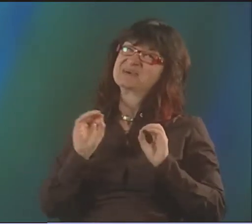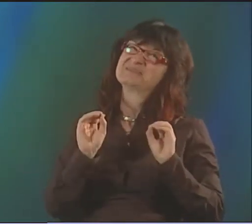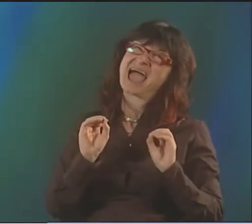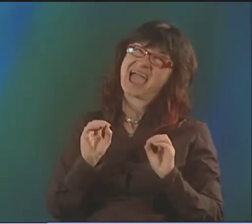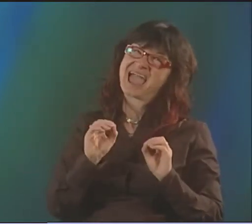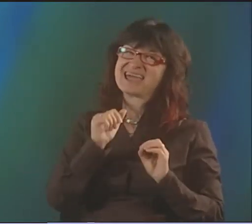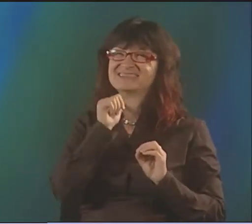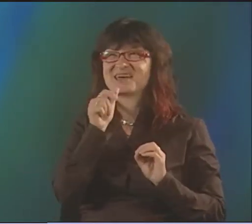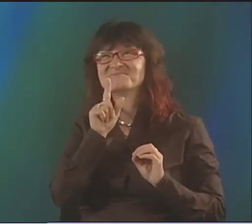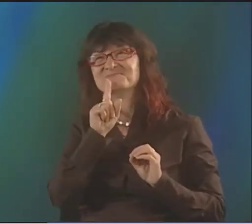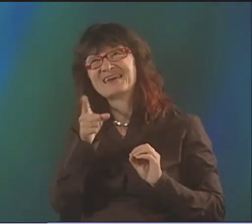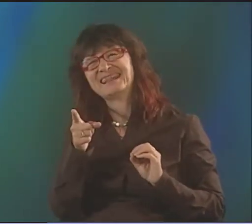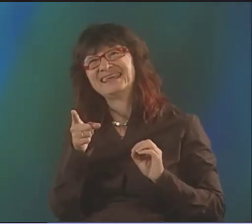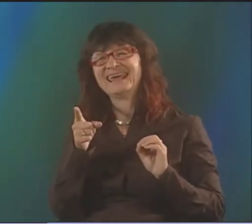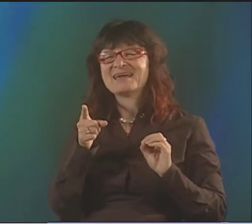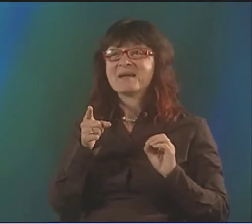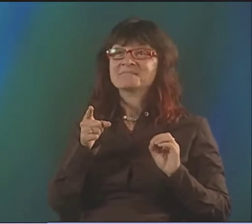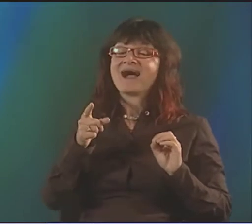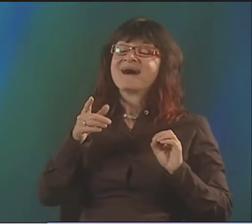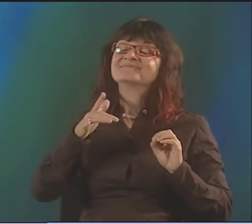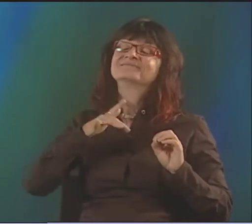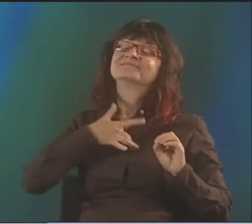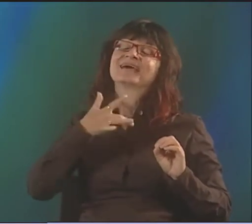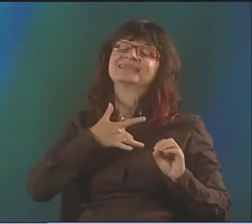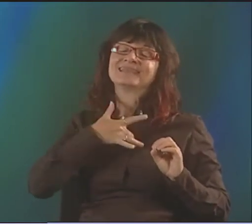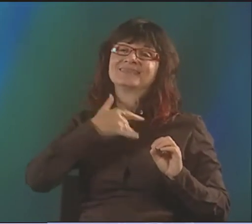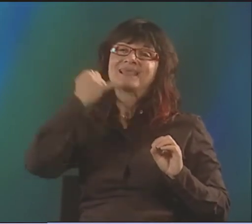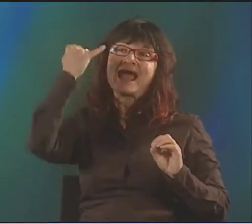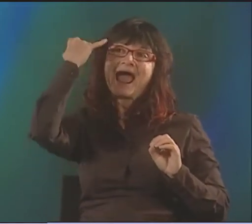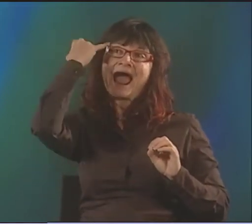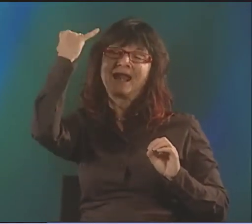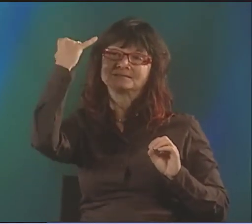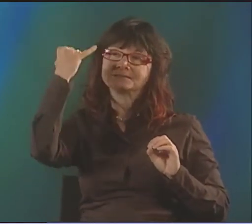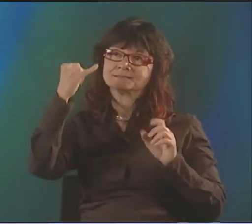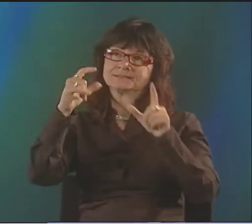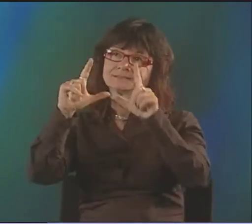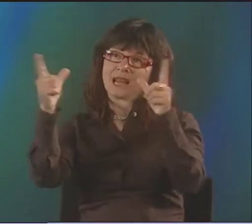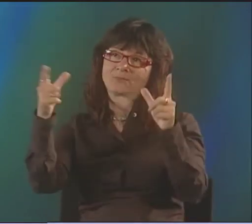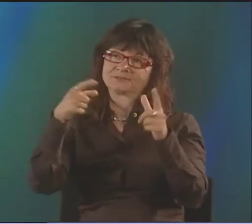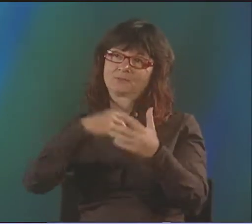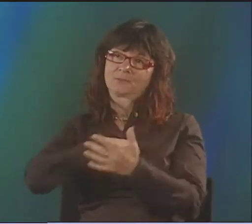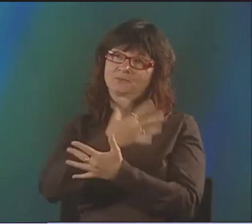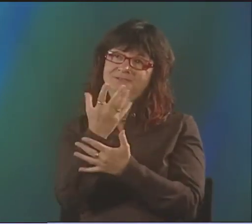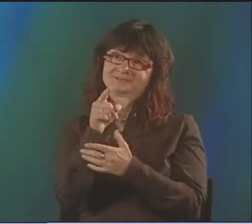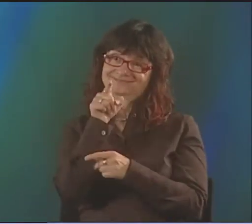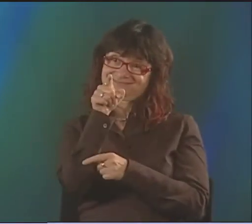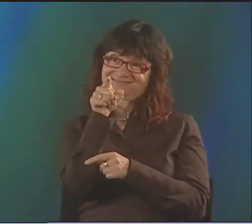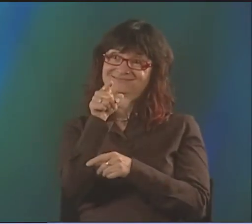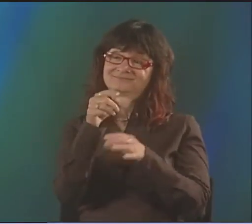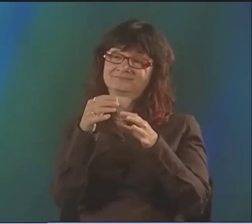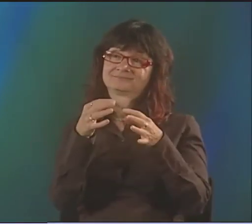I THINK IT'S "IMPORTANT" FOR ME, YOU KNOW, BECAUSE IF THERE HADN'T BEEN THAT TIME, THEN THERE WOULDN'T BE ANY ME.